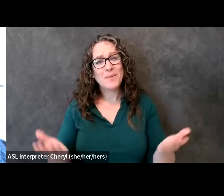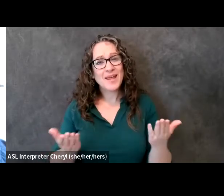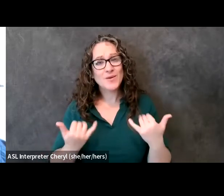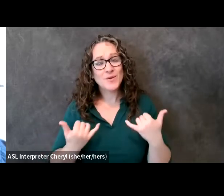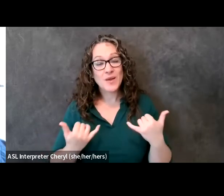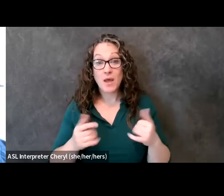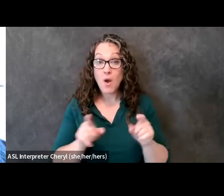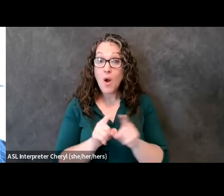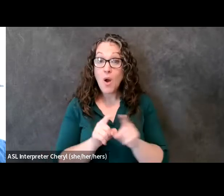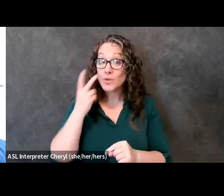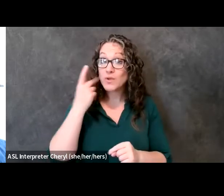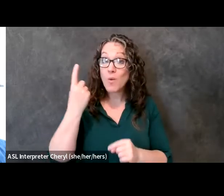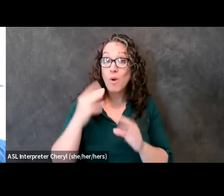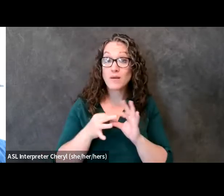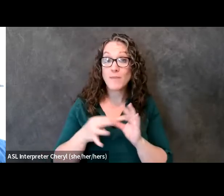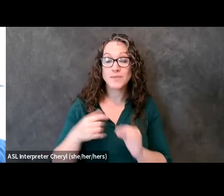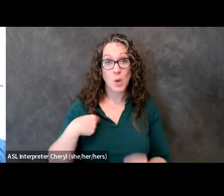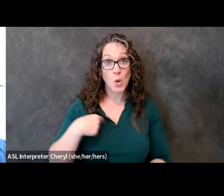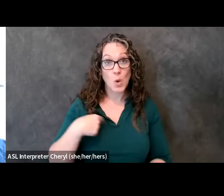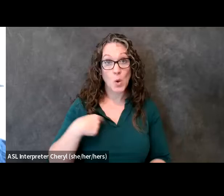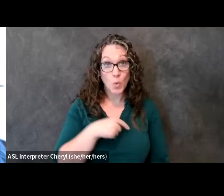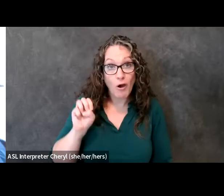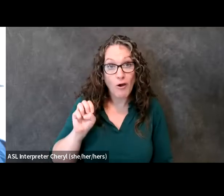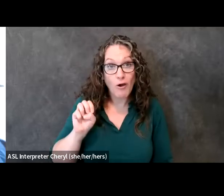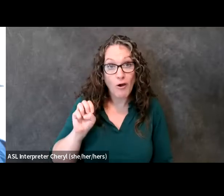comment that said we are the disability community and you're exactly right um